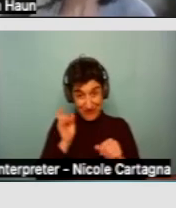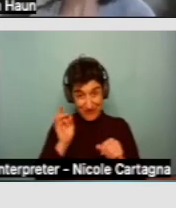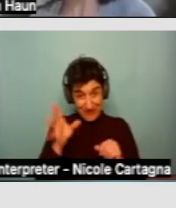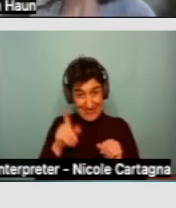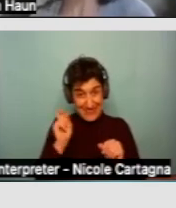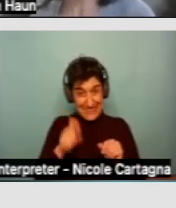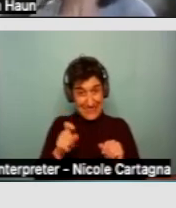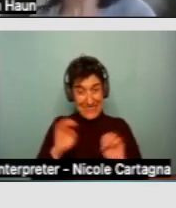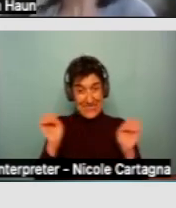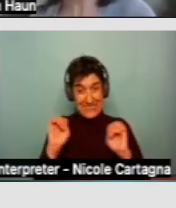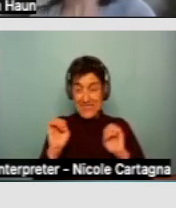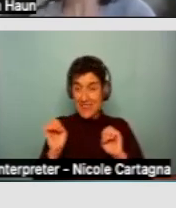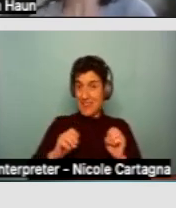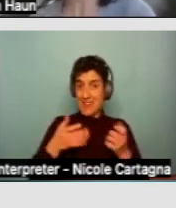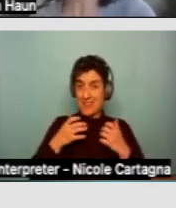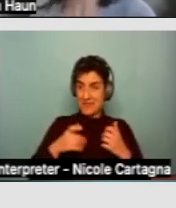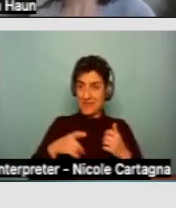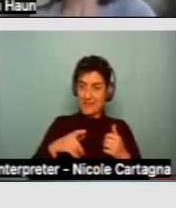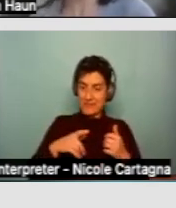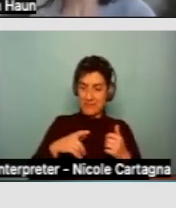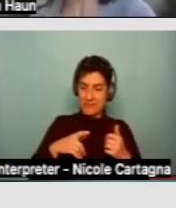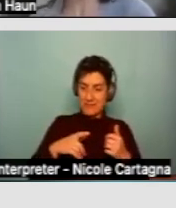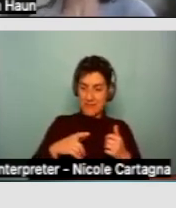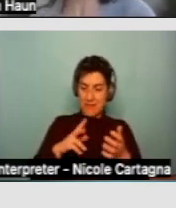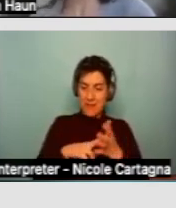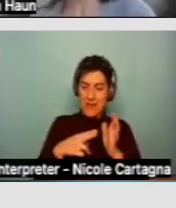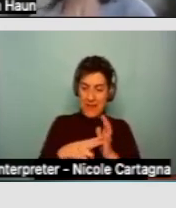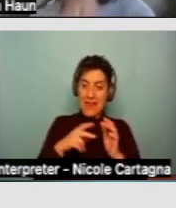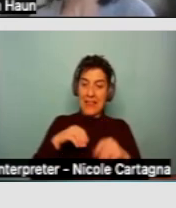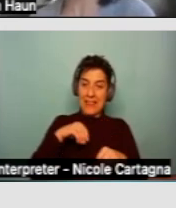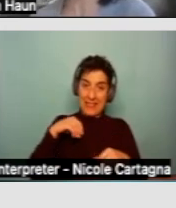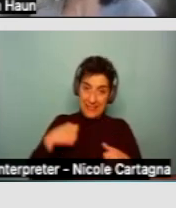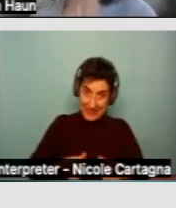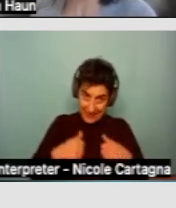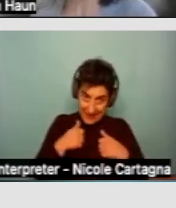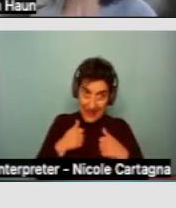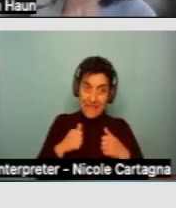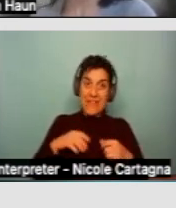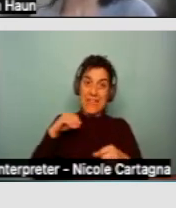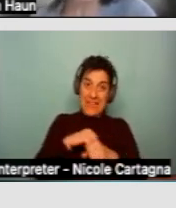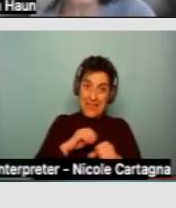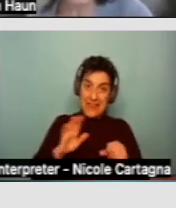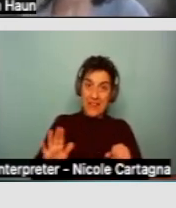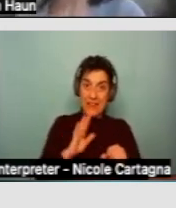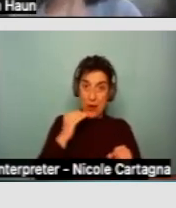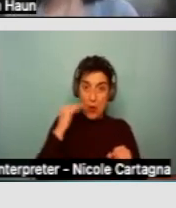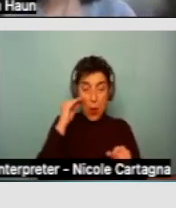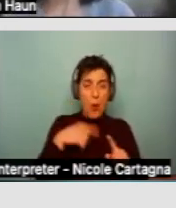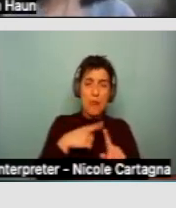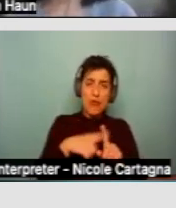First, they need to be living in their own homes. And that doesn't mean ownership. It can be renting or leasing.